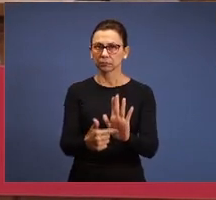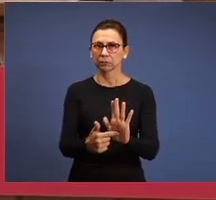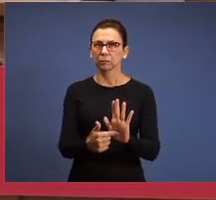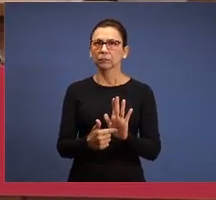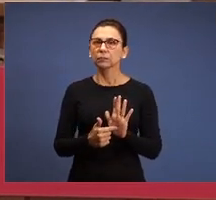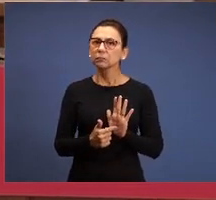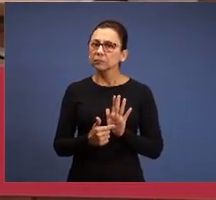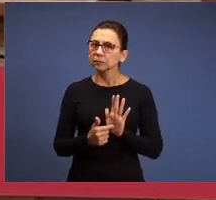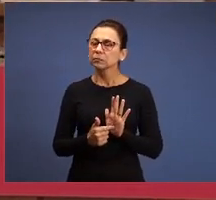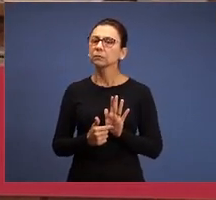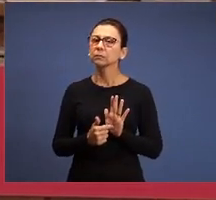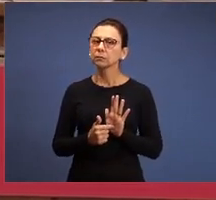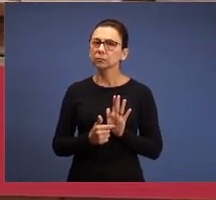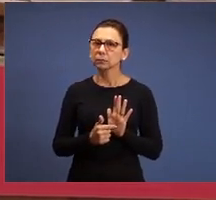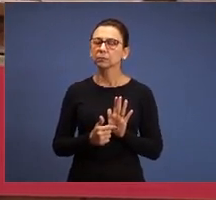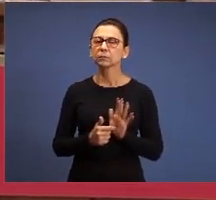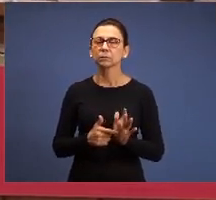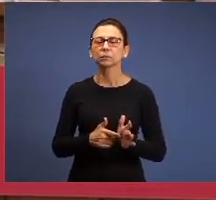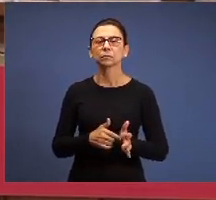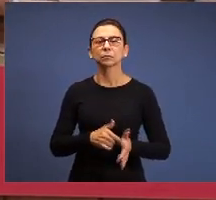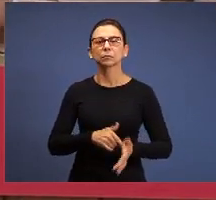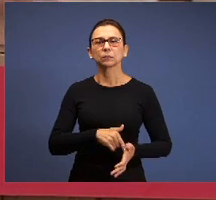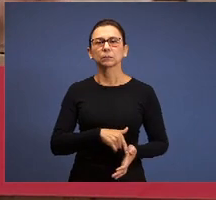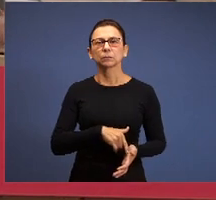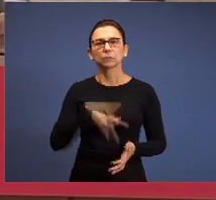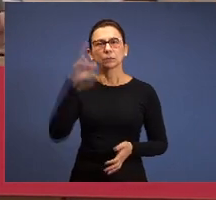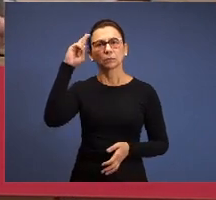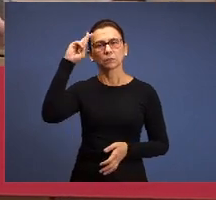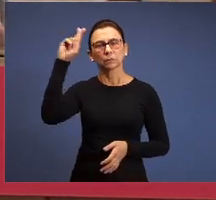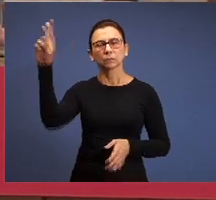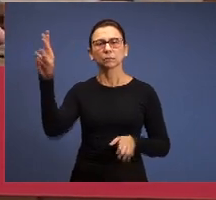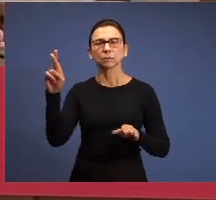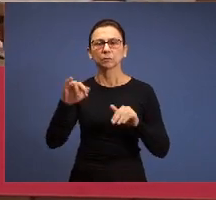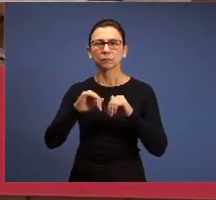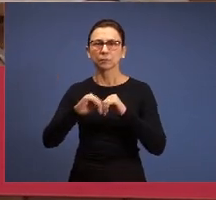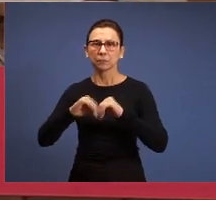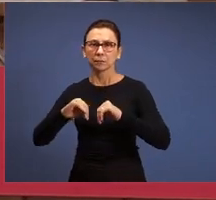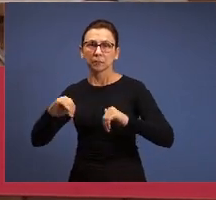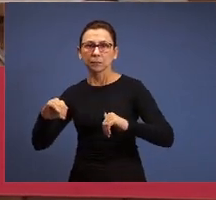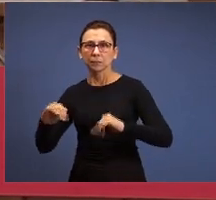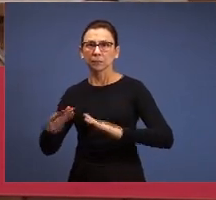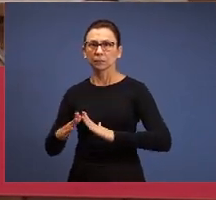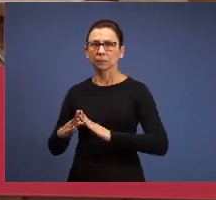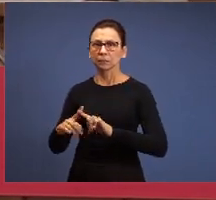preserved, separated to the church, full of